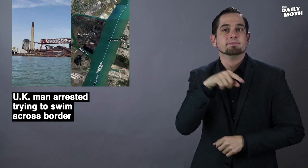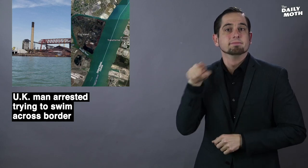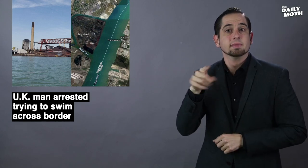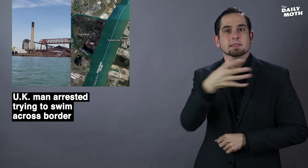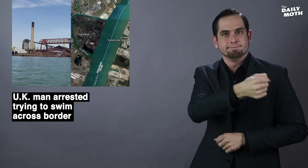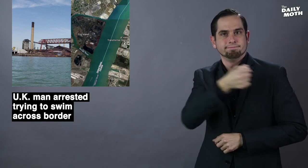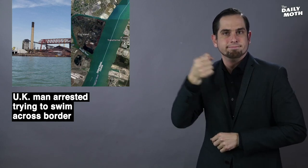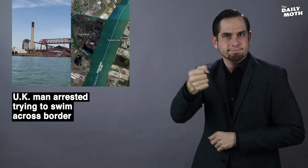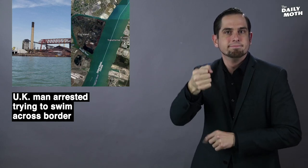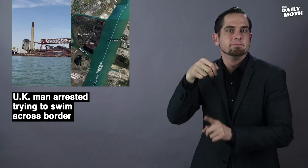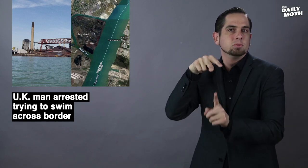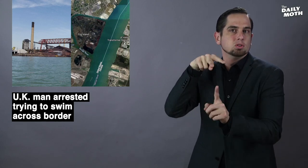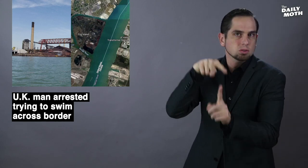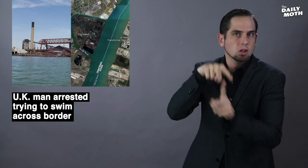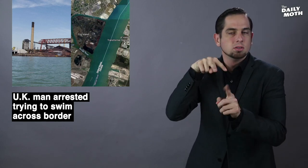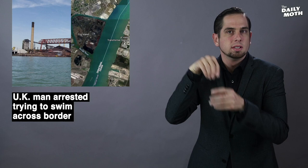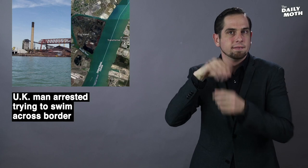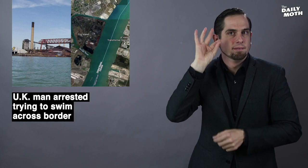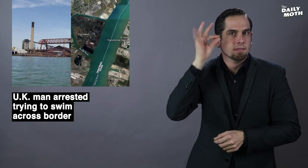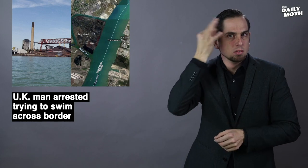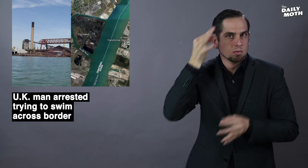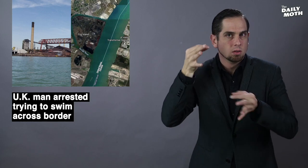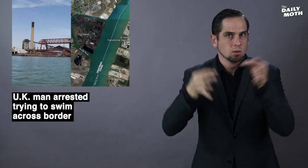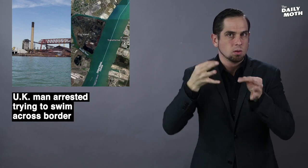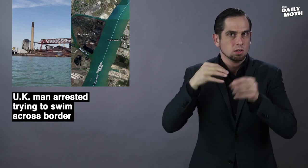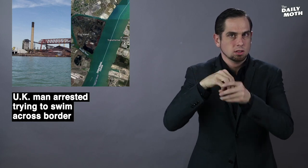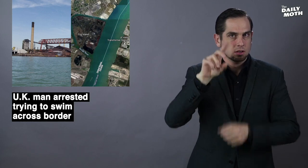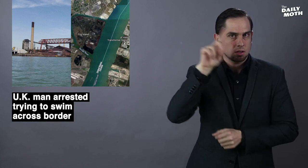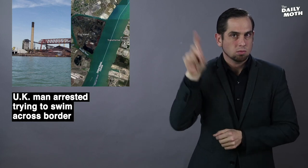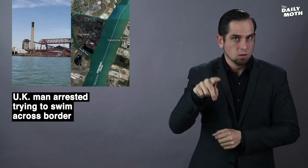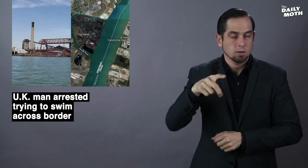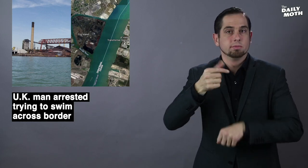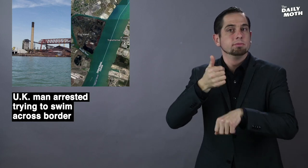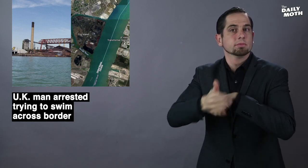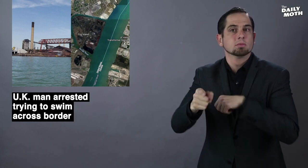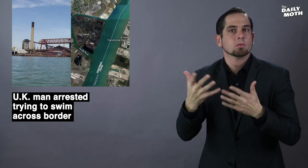He was charged in a federal court in Detroit